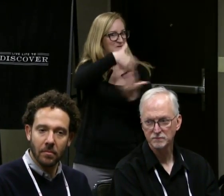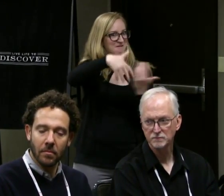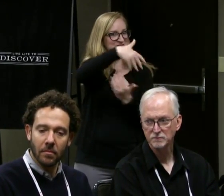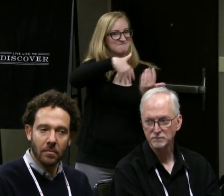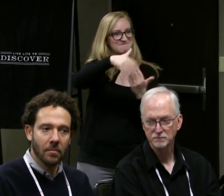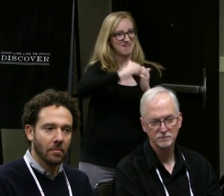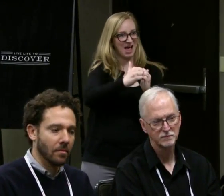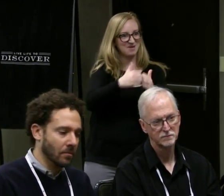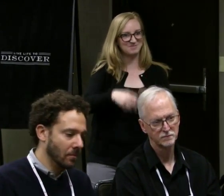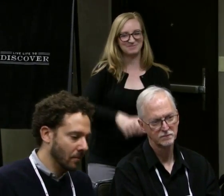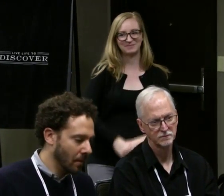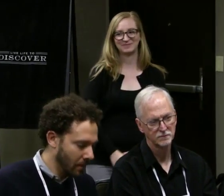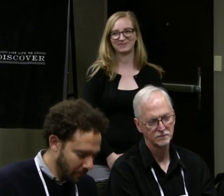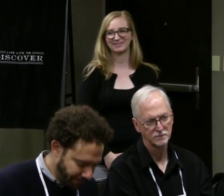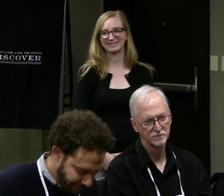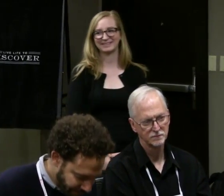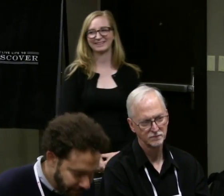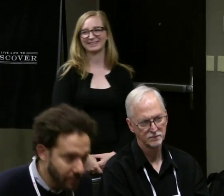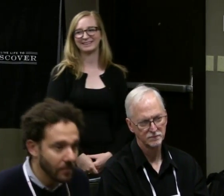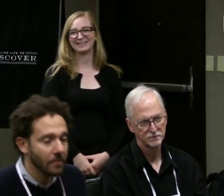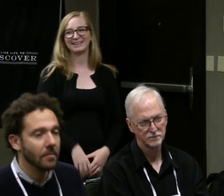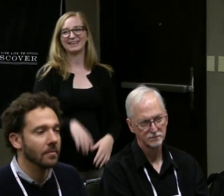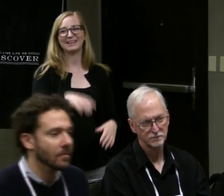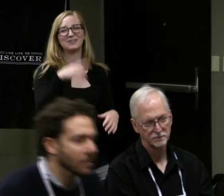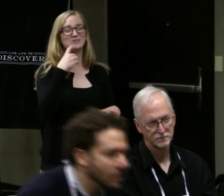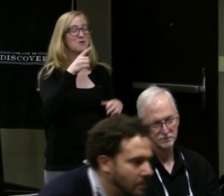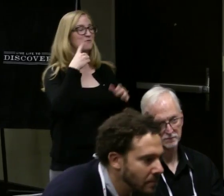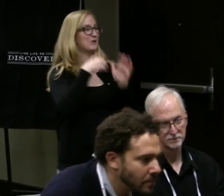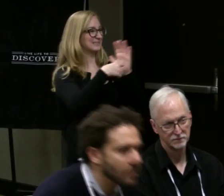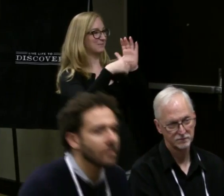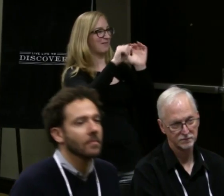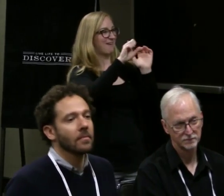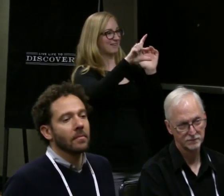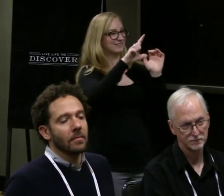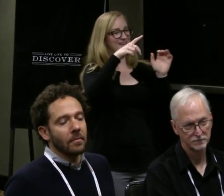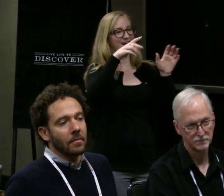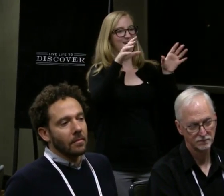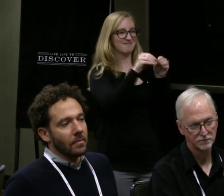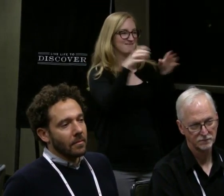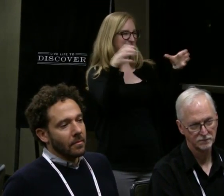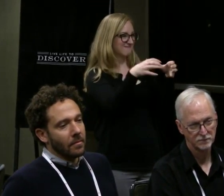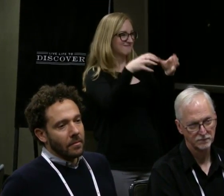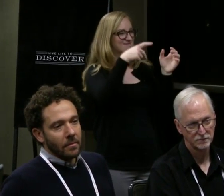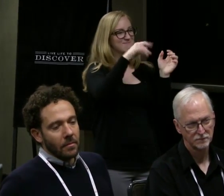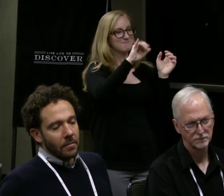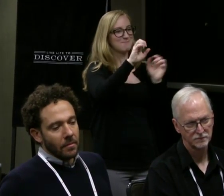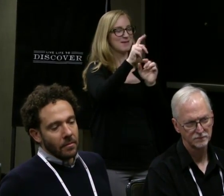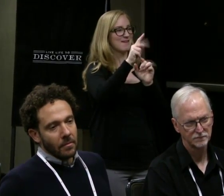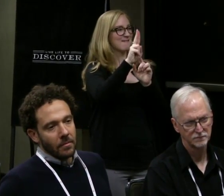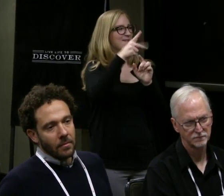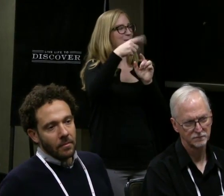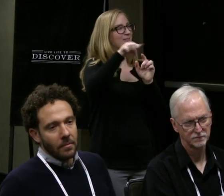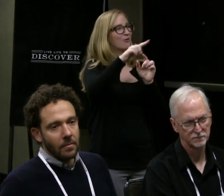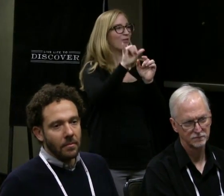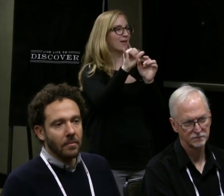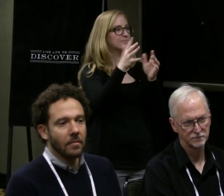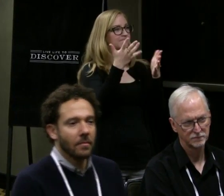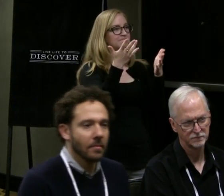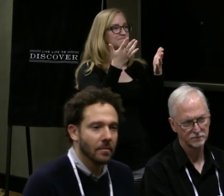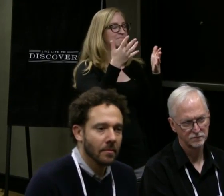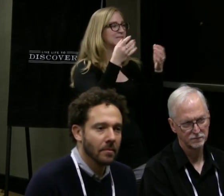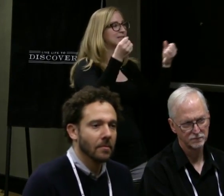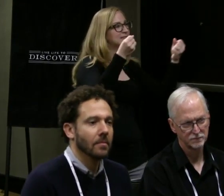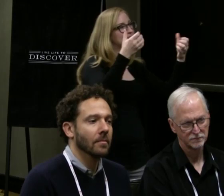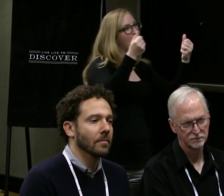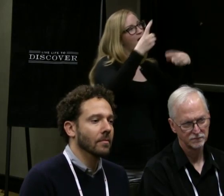(Rachel) Okay, so for the ASL pickups, which is hybrid sign language game night